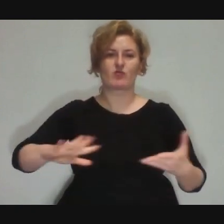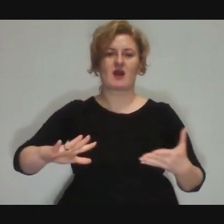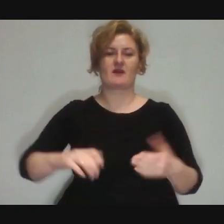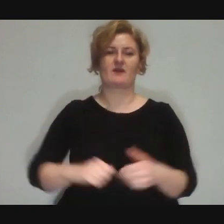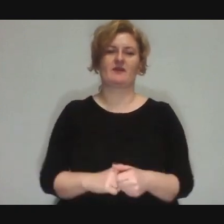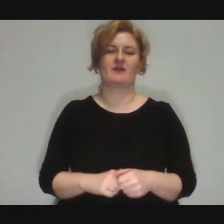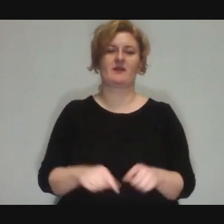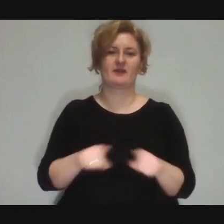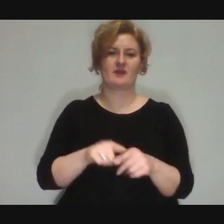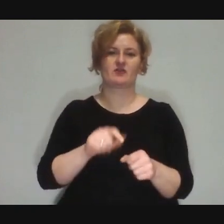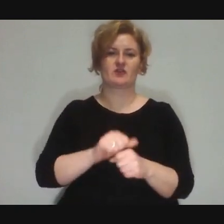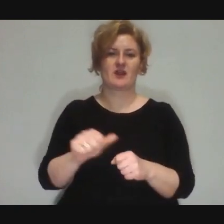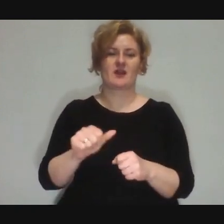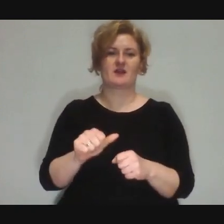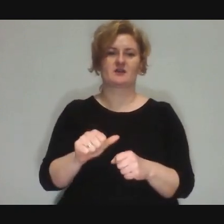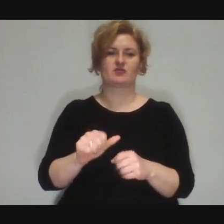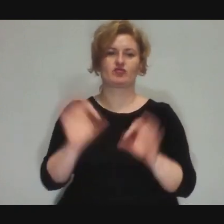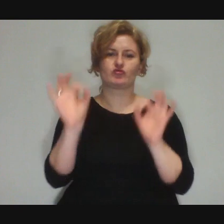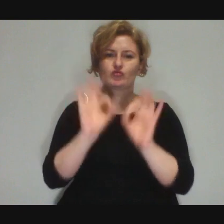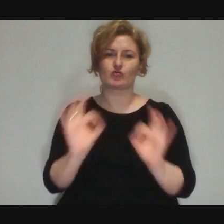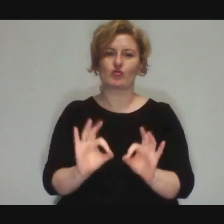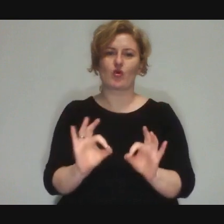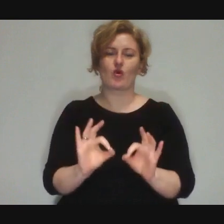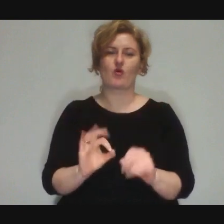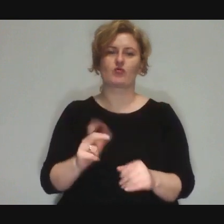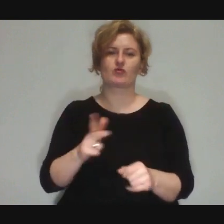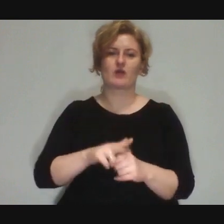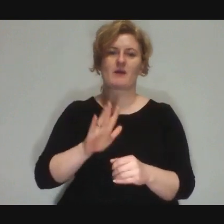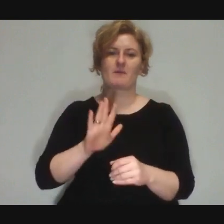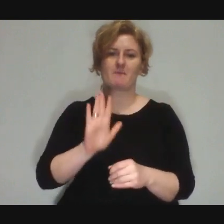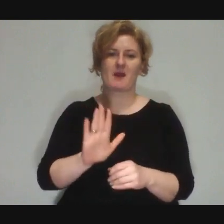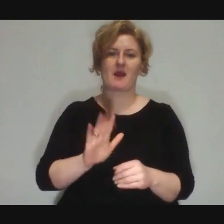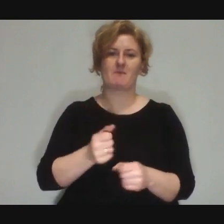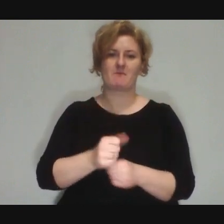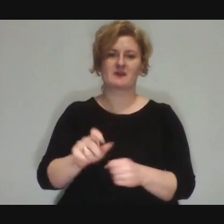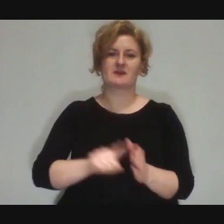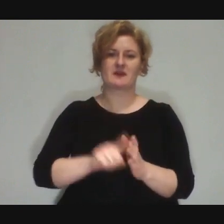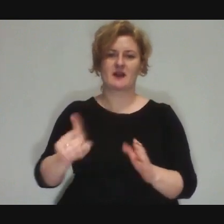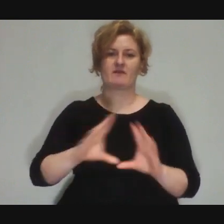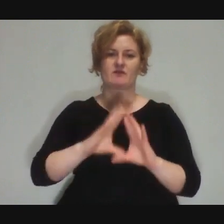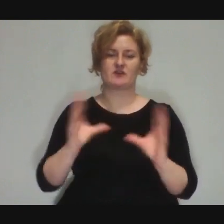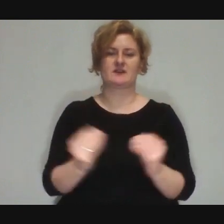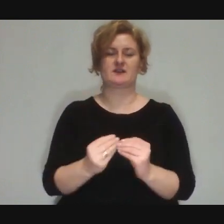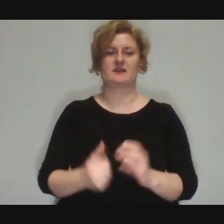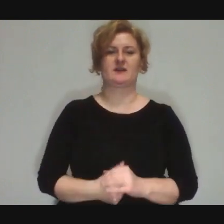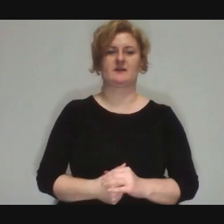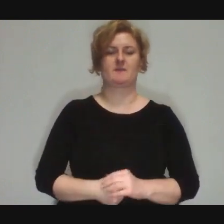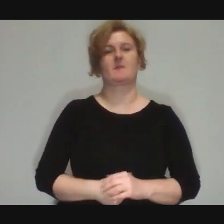and they are also art that is supposed to be for everyone, it is supposed to be connecting - at least by definition.